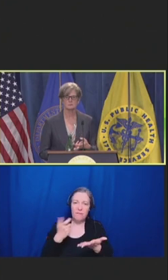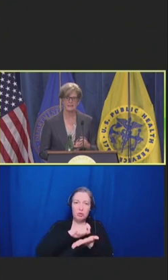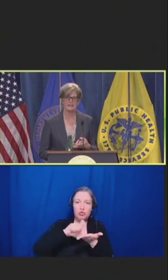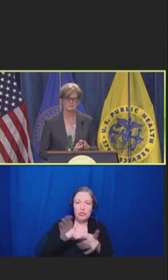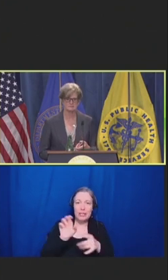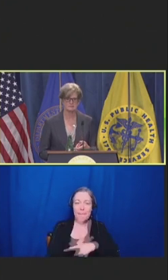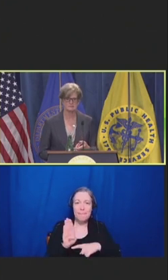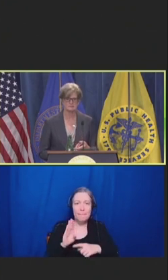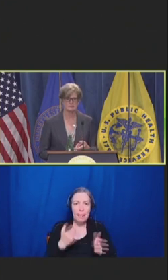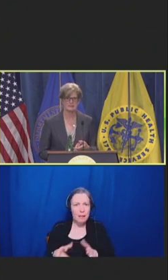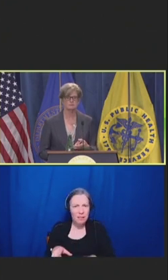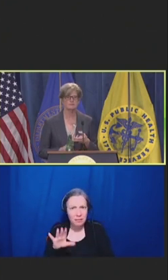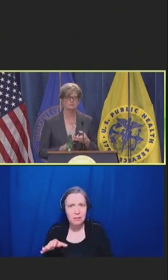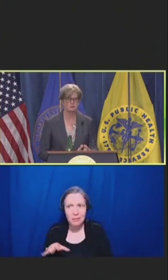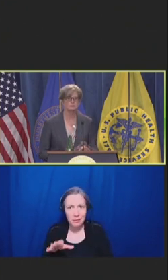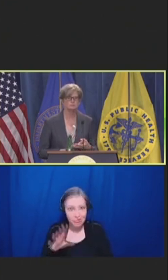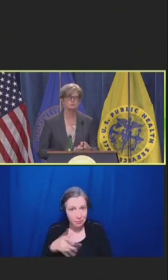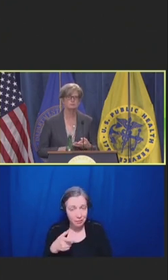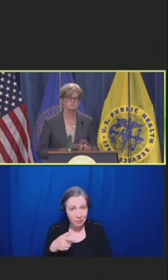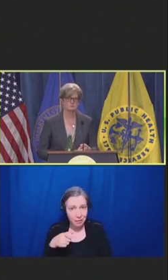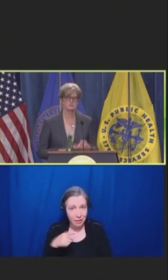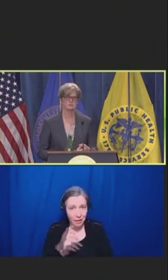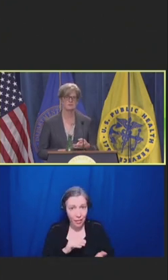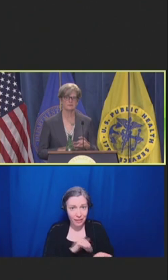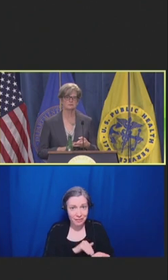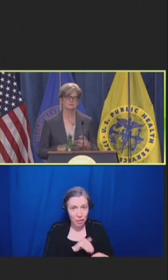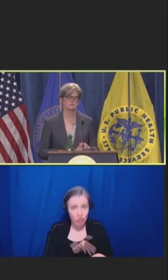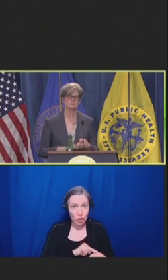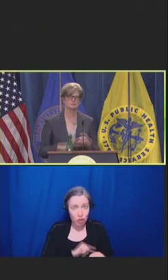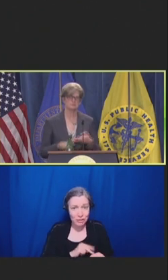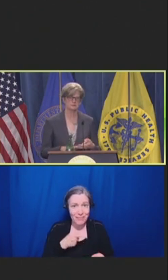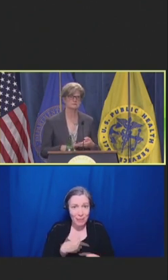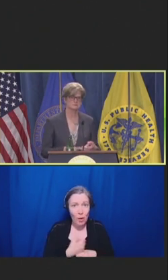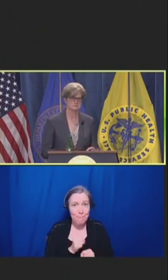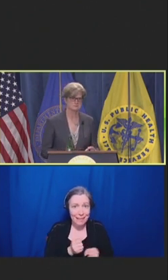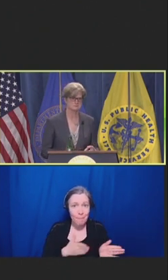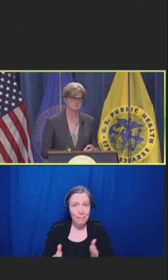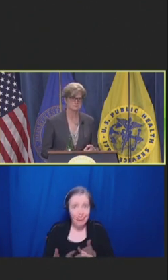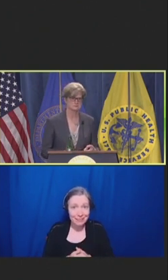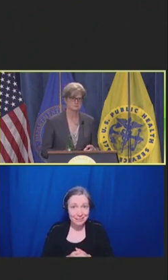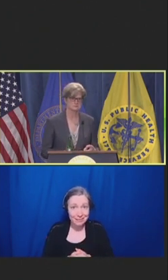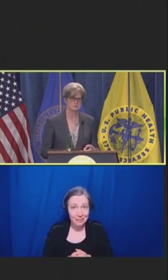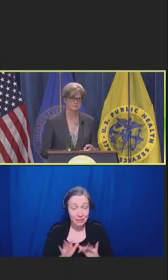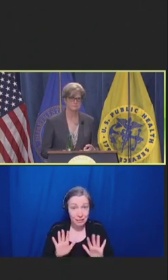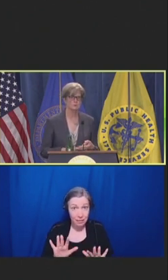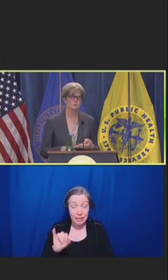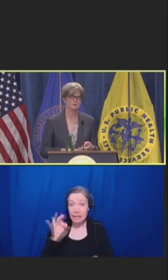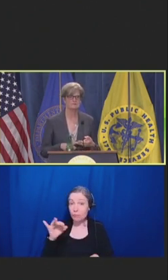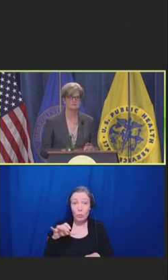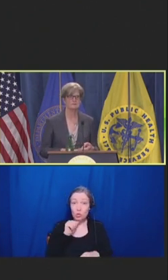And if we don't do something about their trust and their systems, we won't have anybody to